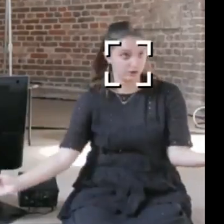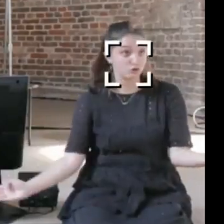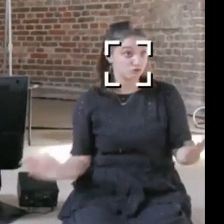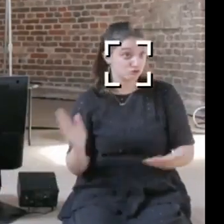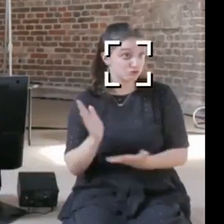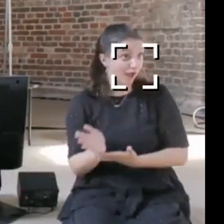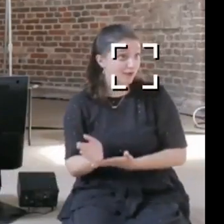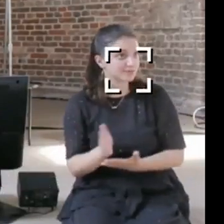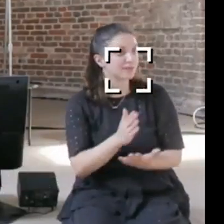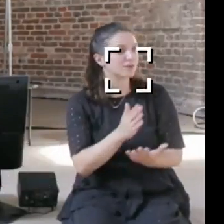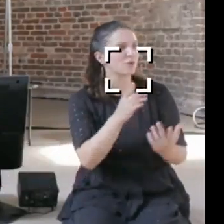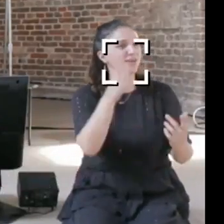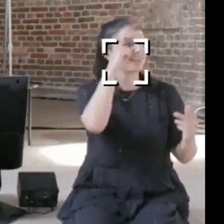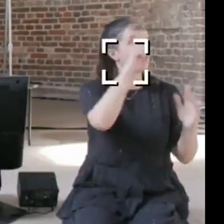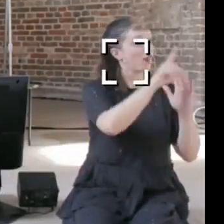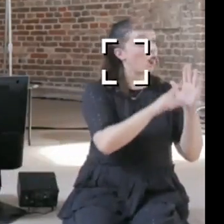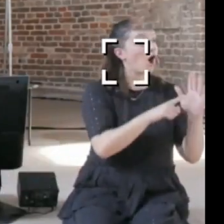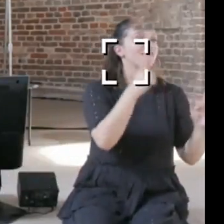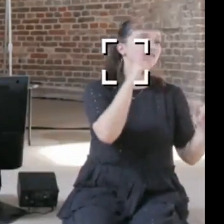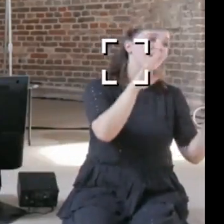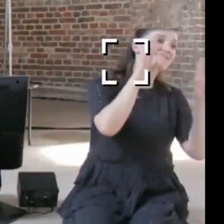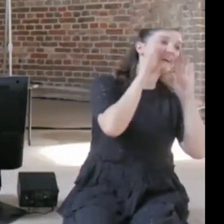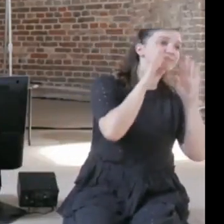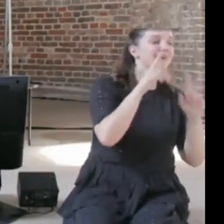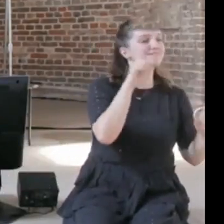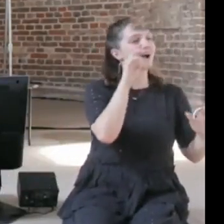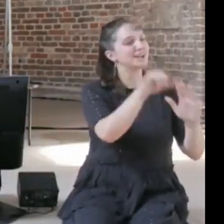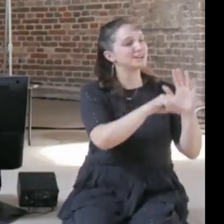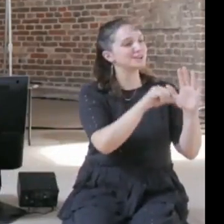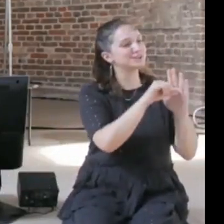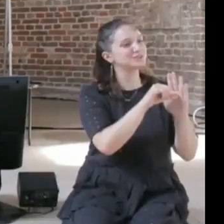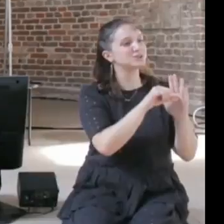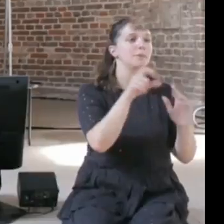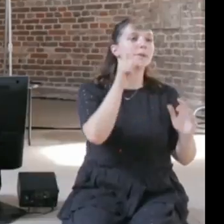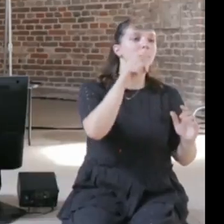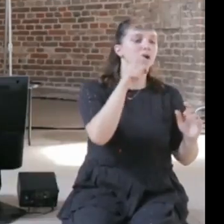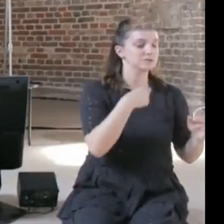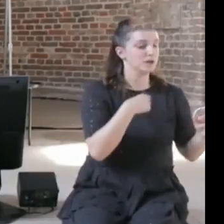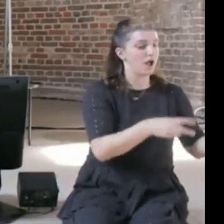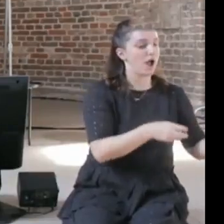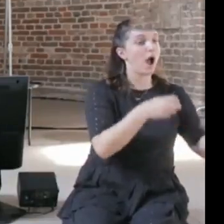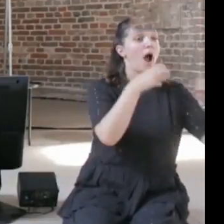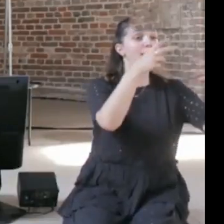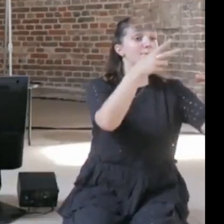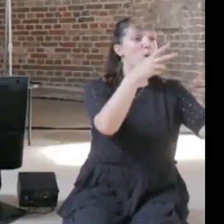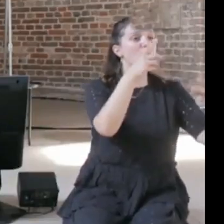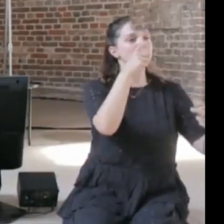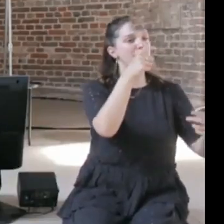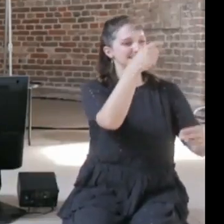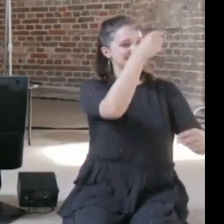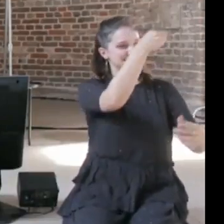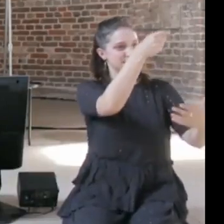that would require you for example to scan every uploaded piece of work for copyright